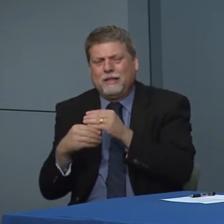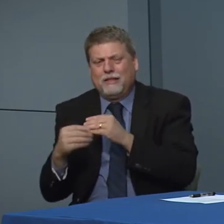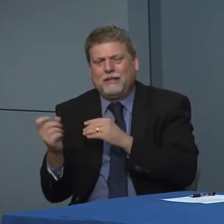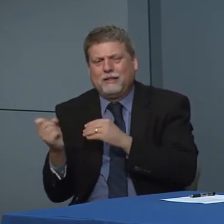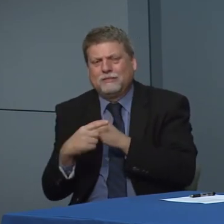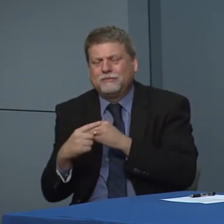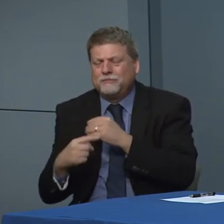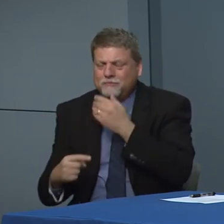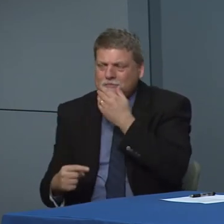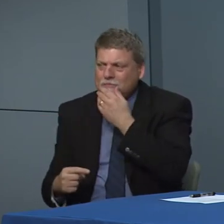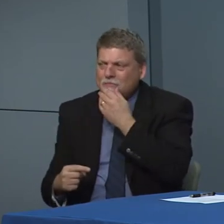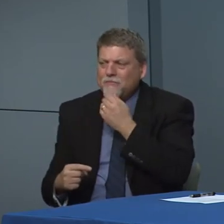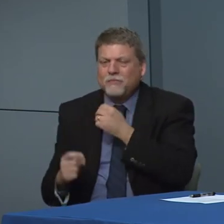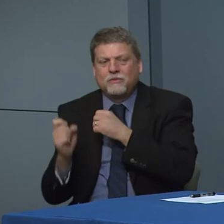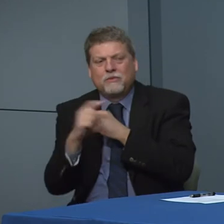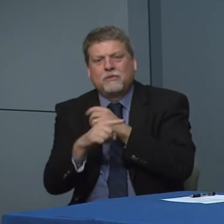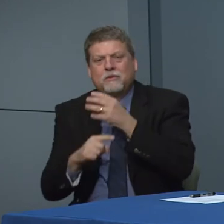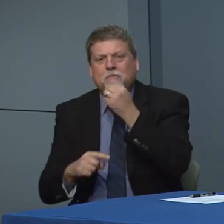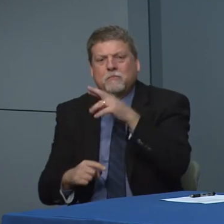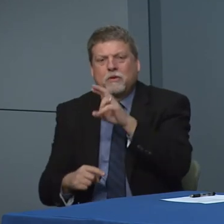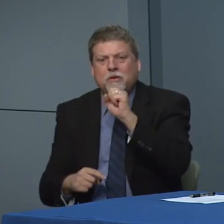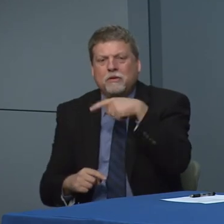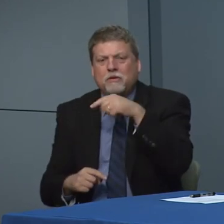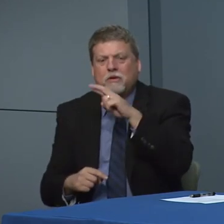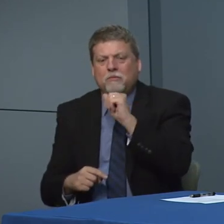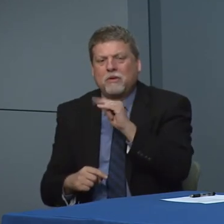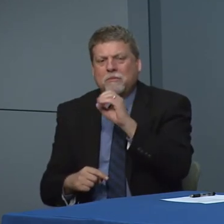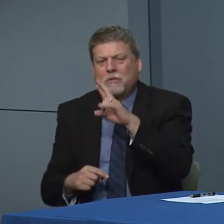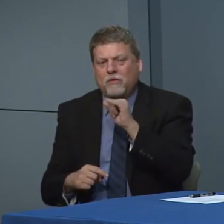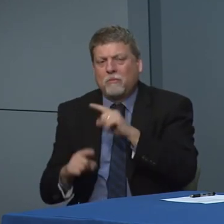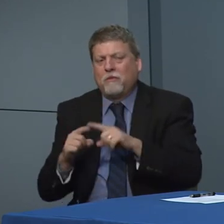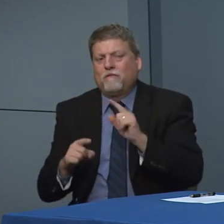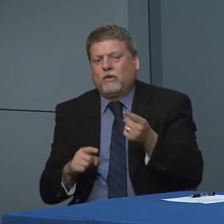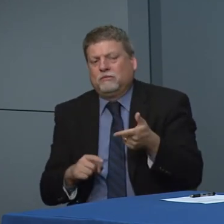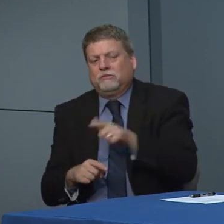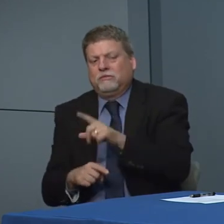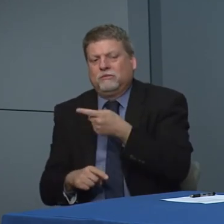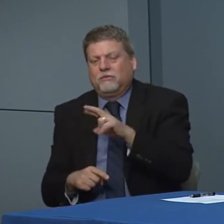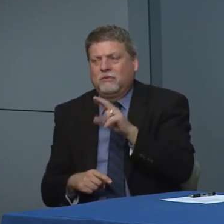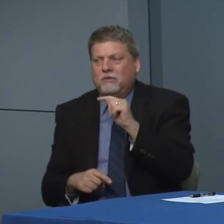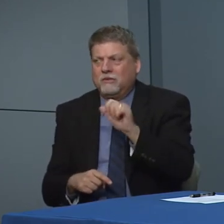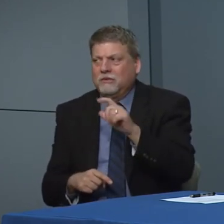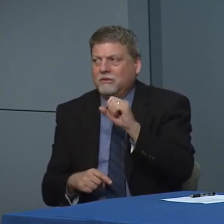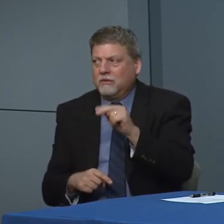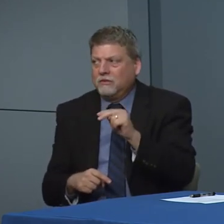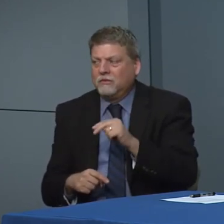before I would like to ask a. Mister sprayberry question the first doctor tells him I would like to ask you.